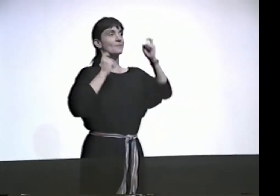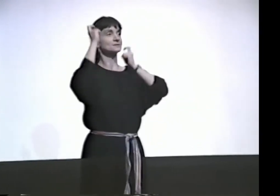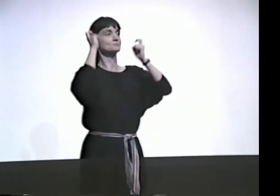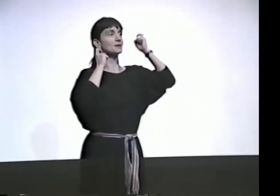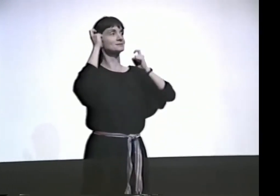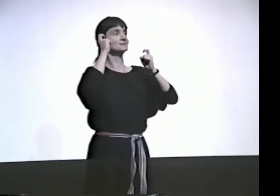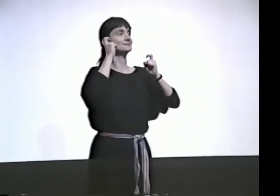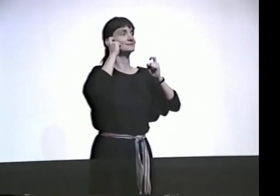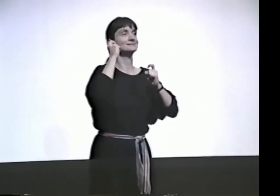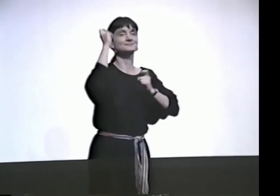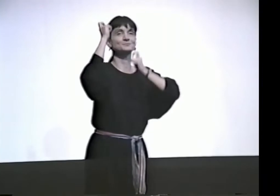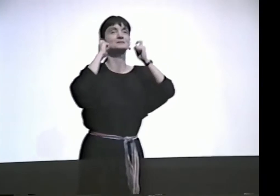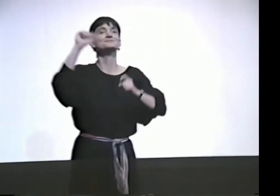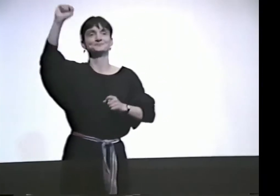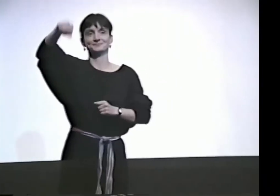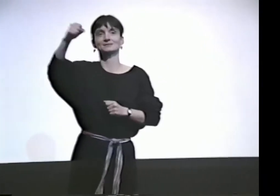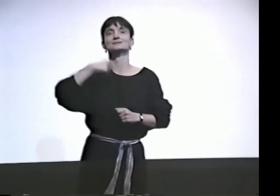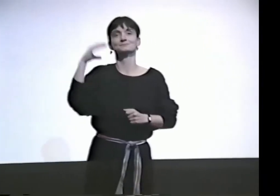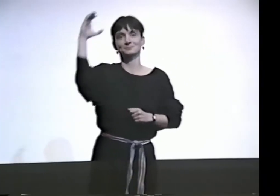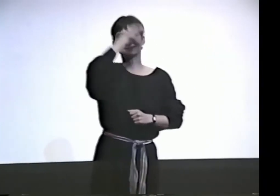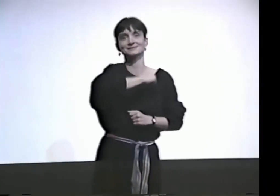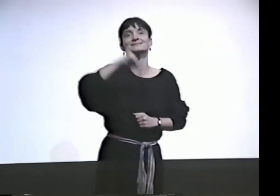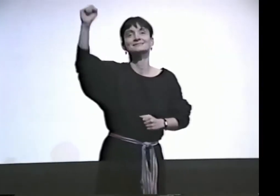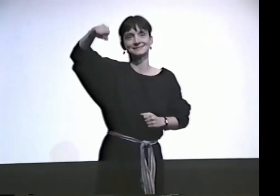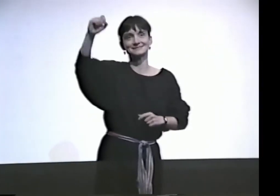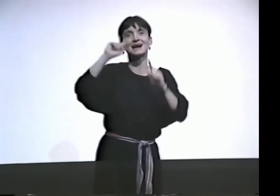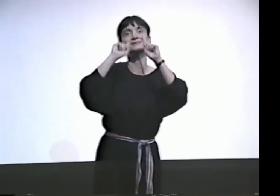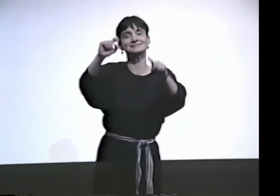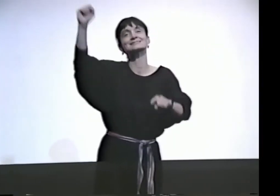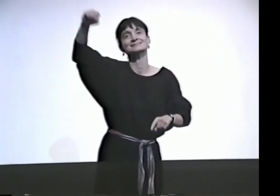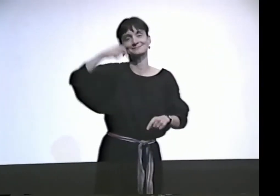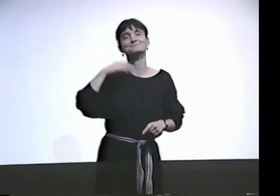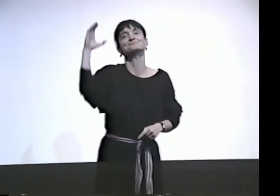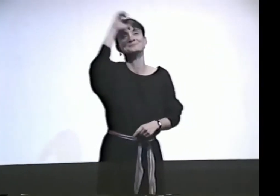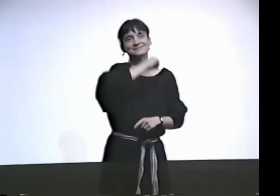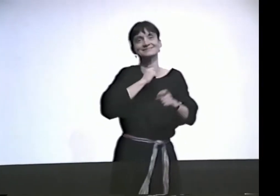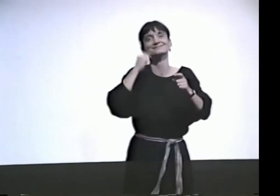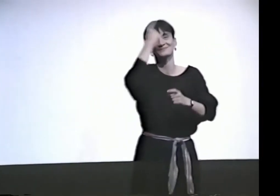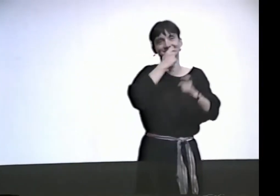I MISSED FACIAL EXPRESSION. THAT'S TRUE. I DID. THE ANSWER'S YES.